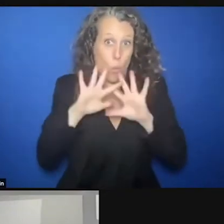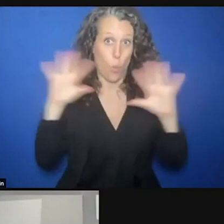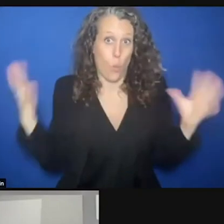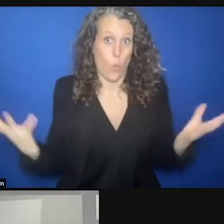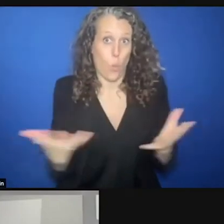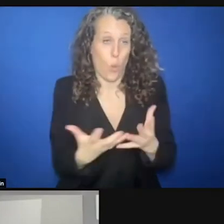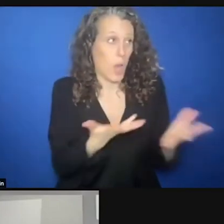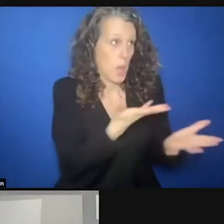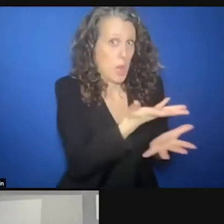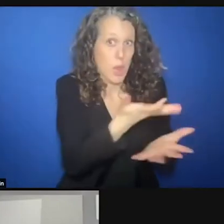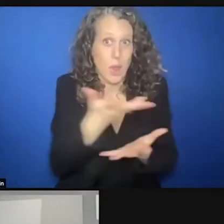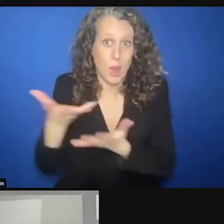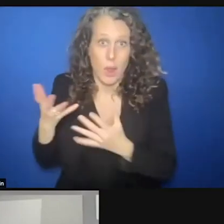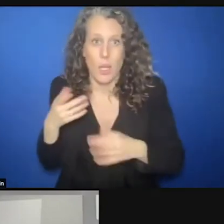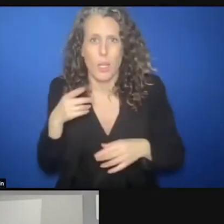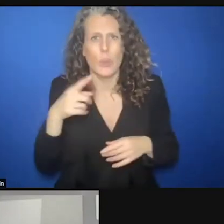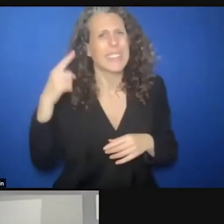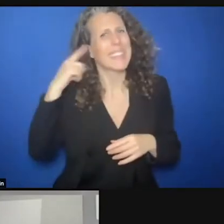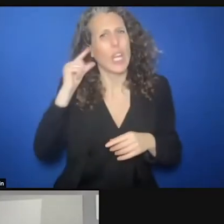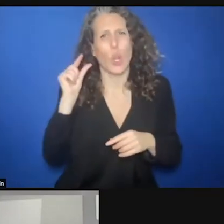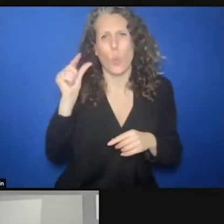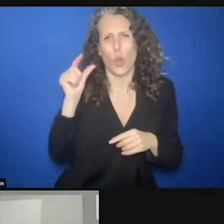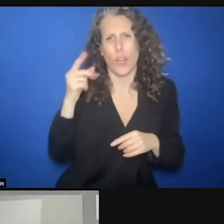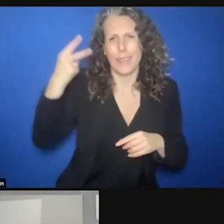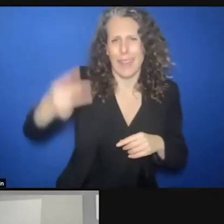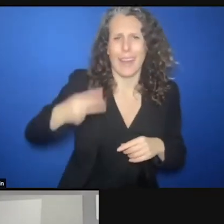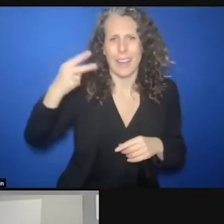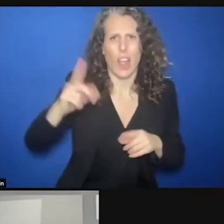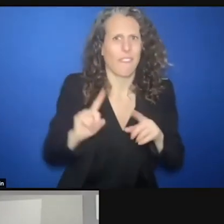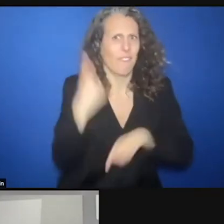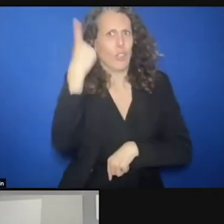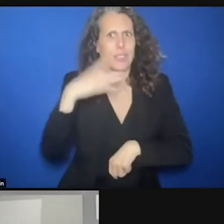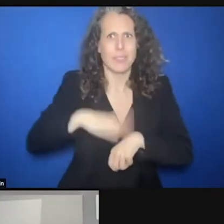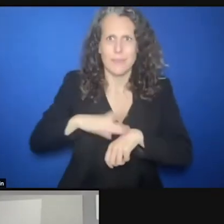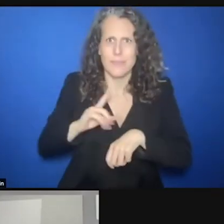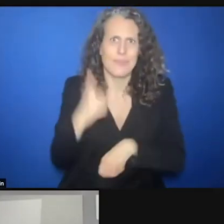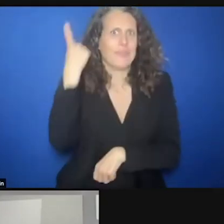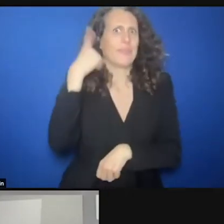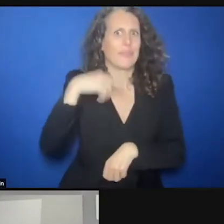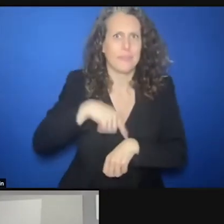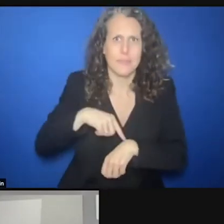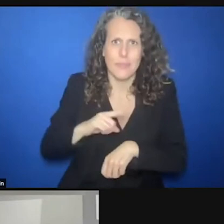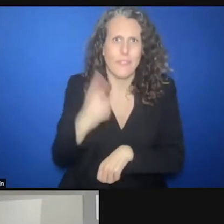hearing this word unprecedented. What are these unprecedented challenges on the ground that your